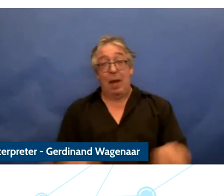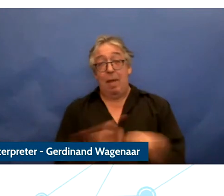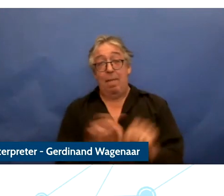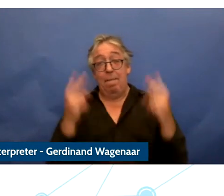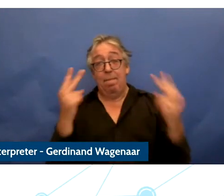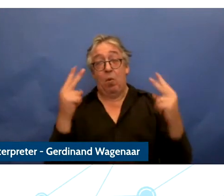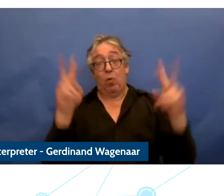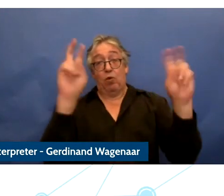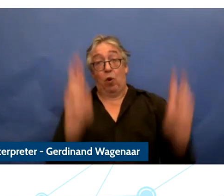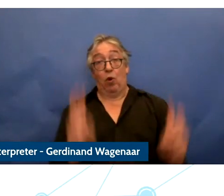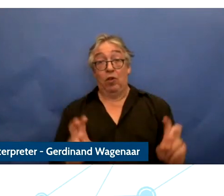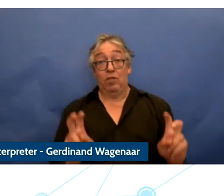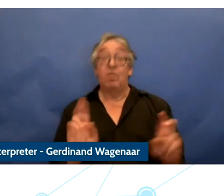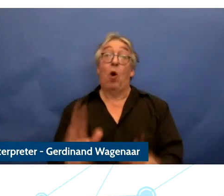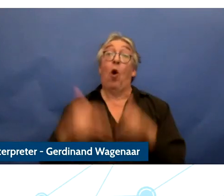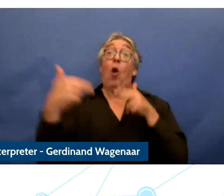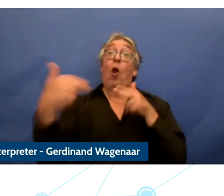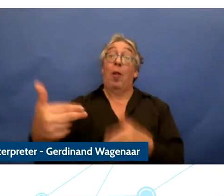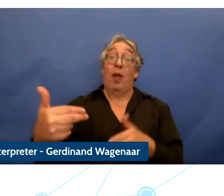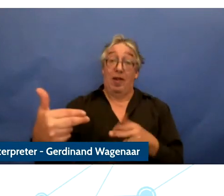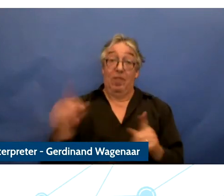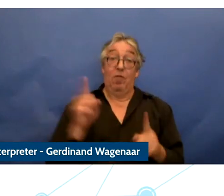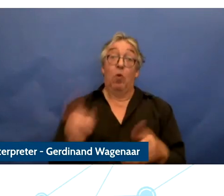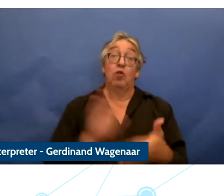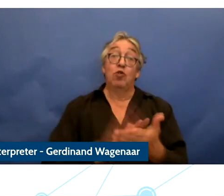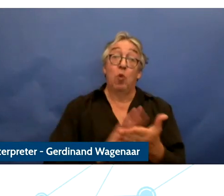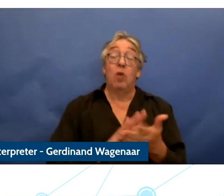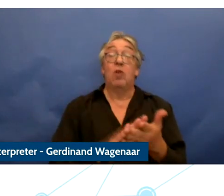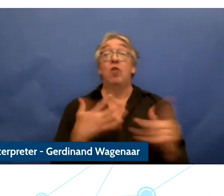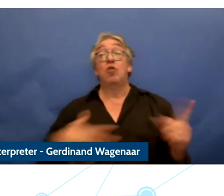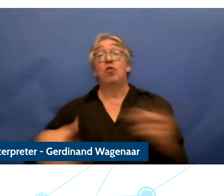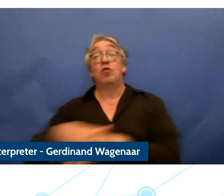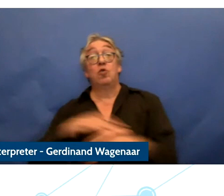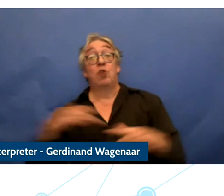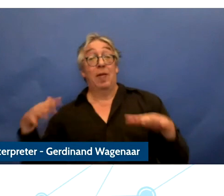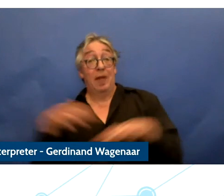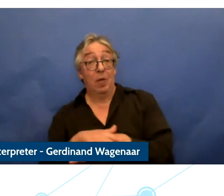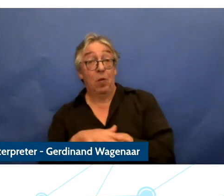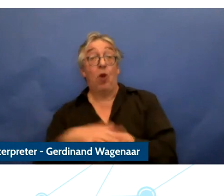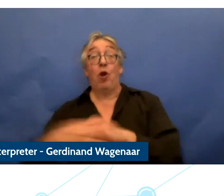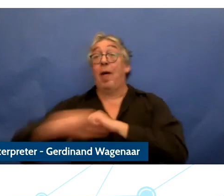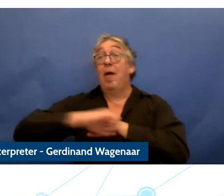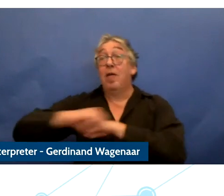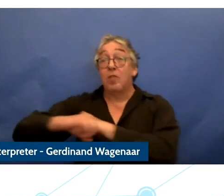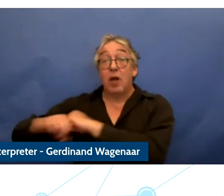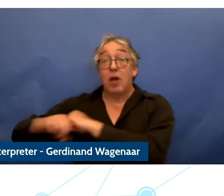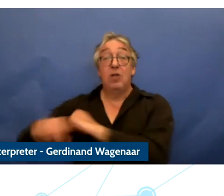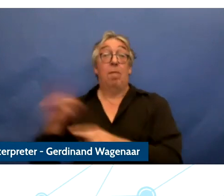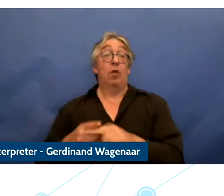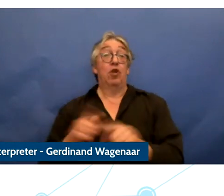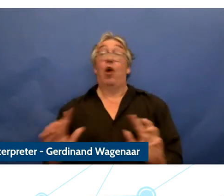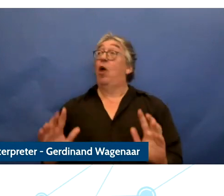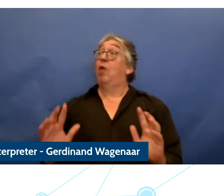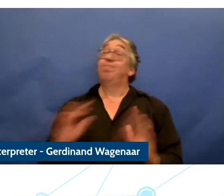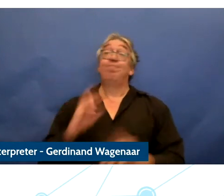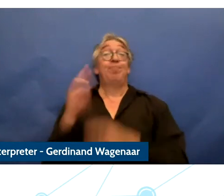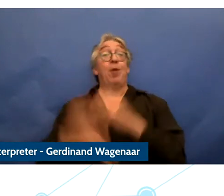for schools and social networks and advertising and online coted and we are going to hear leave of absence from them and throughout the next two days.